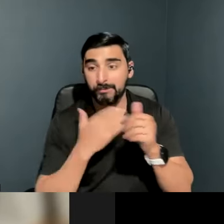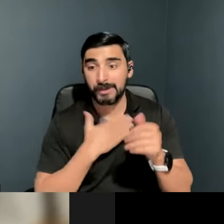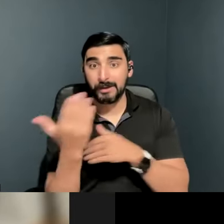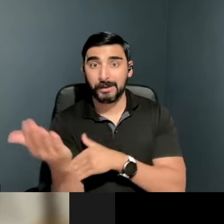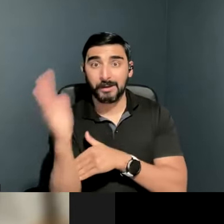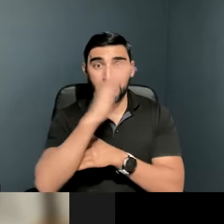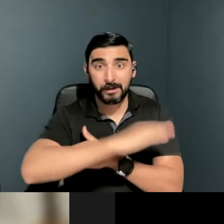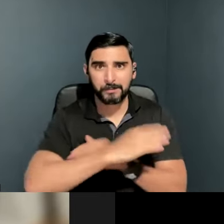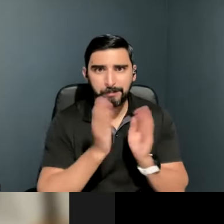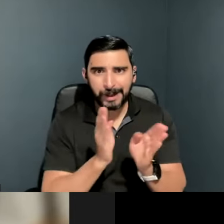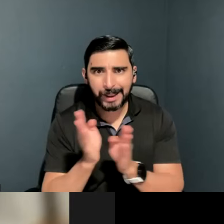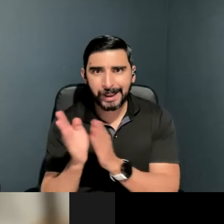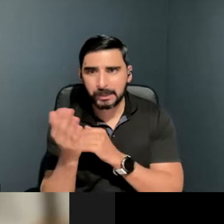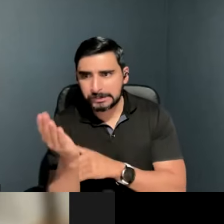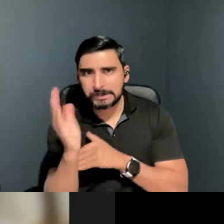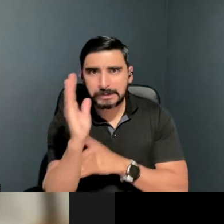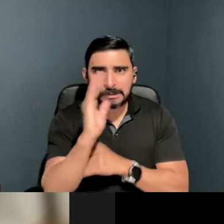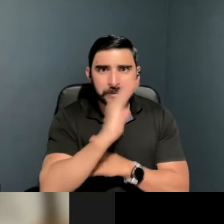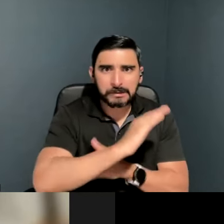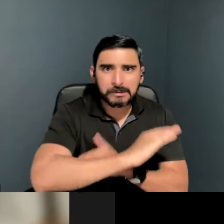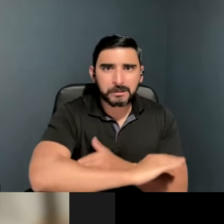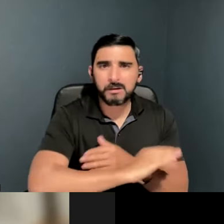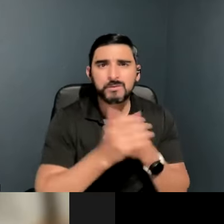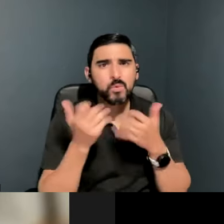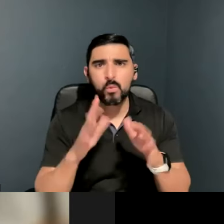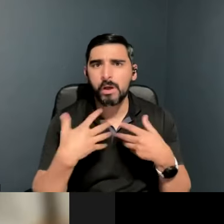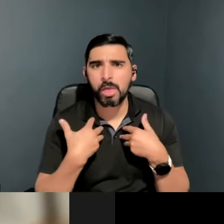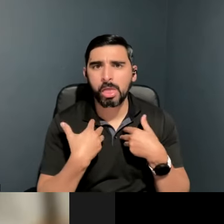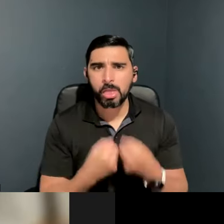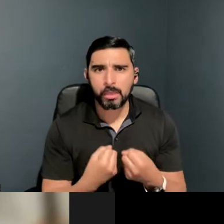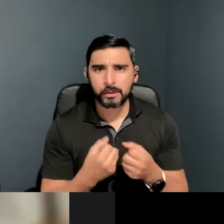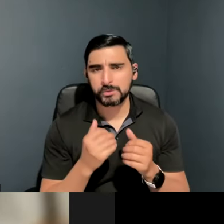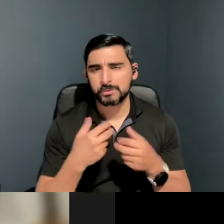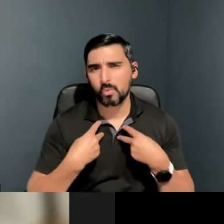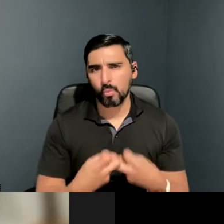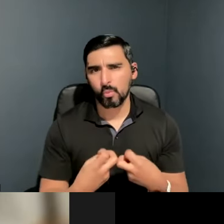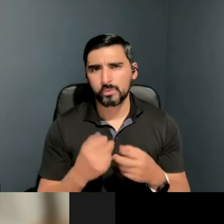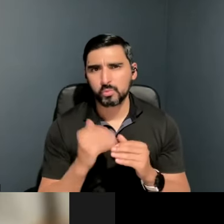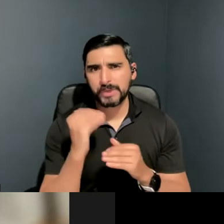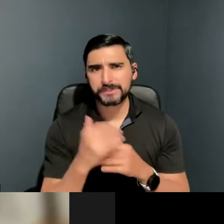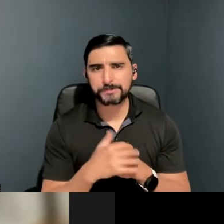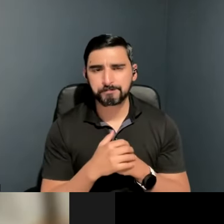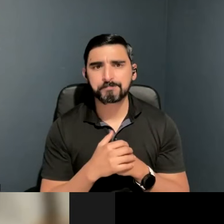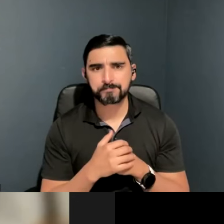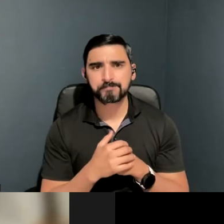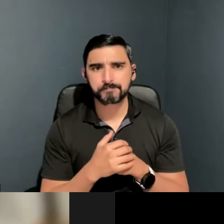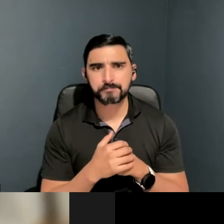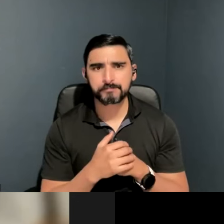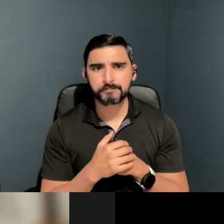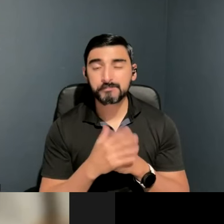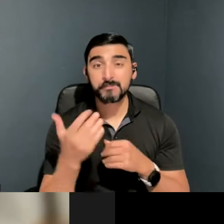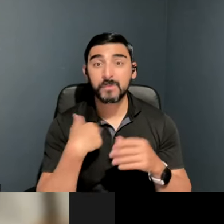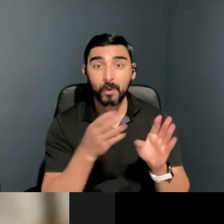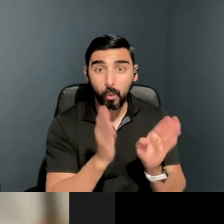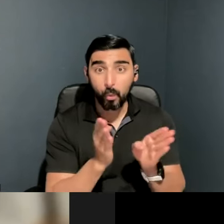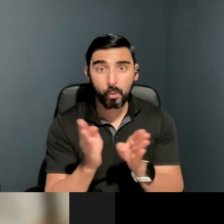sure that you don’t overtax yourself. Lots of organization. I don't know what I would